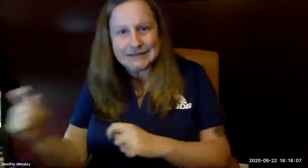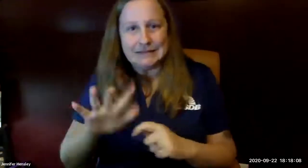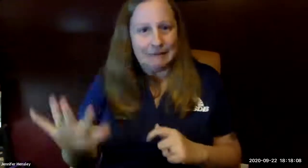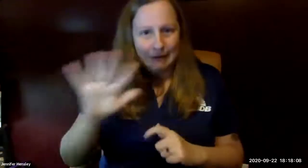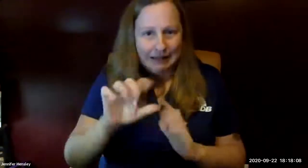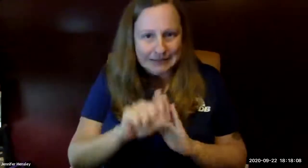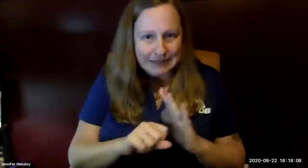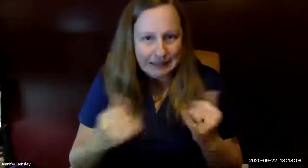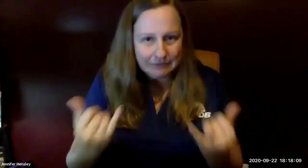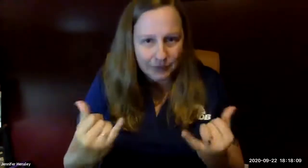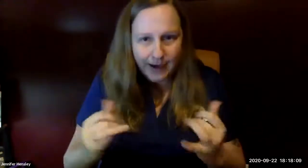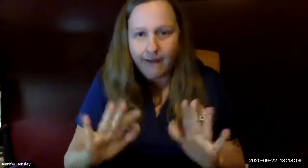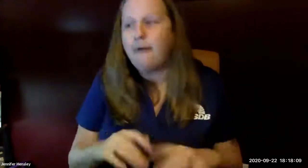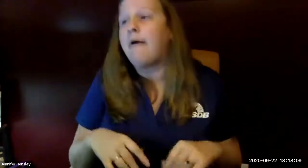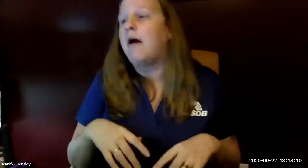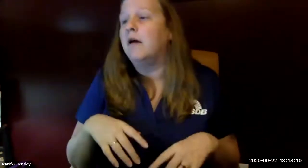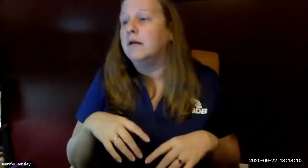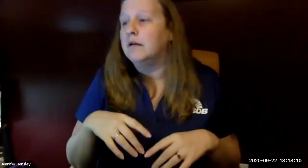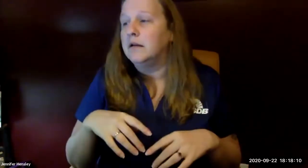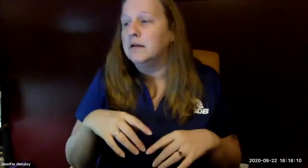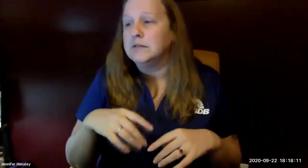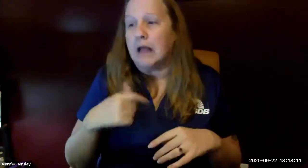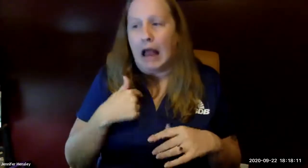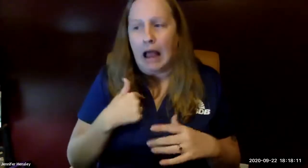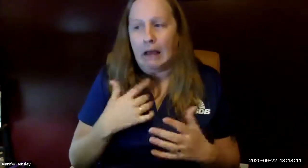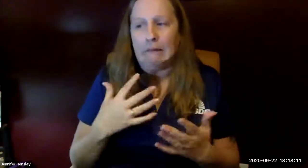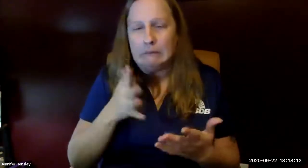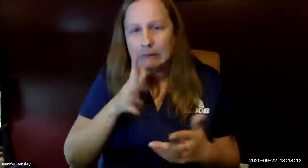now that's all the new updates that have